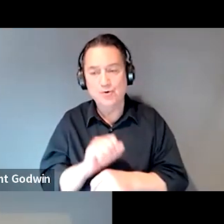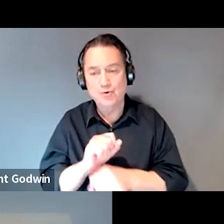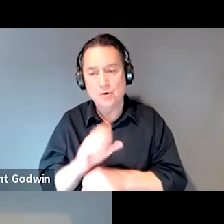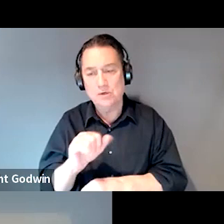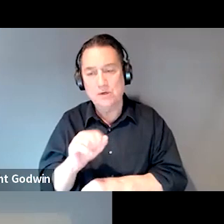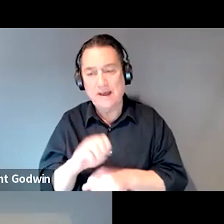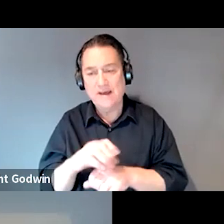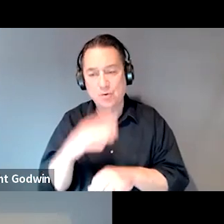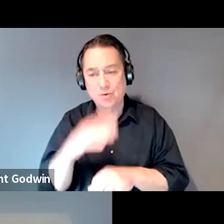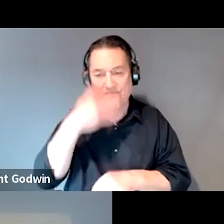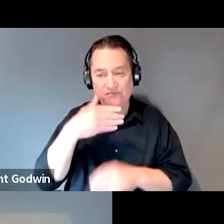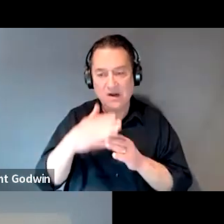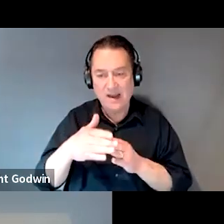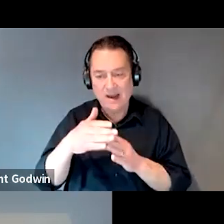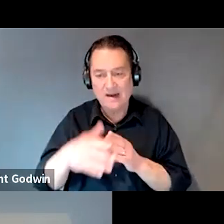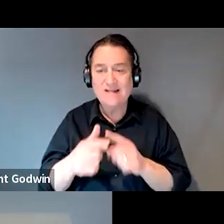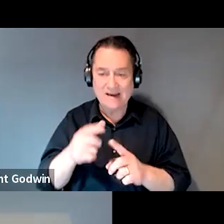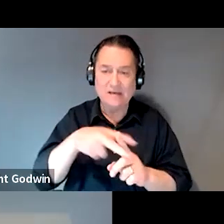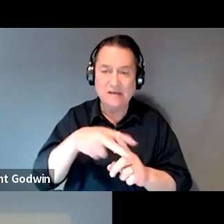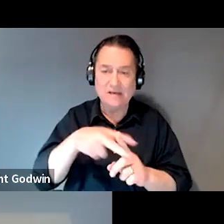and then I go ahead and assign it and then we start the SOAR process.